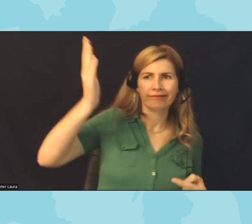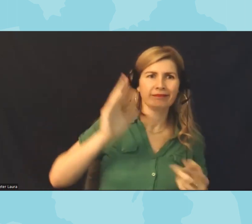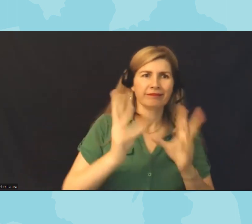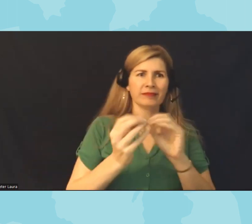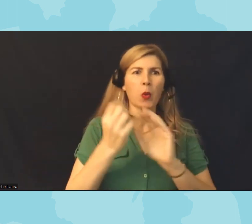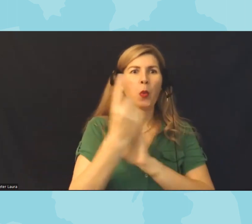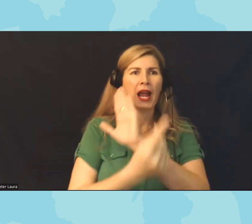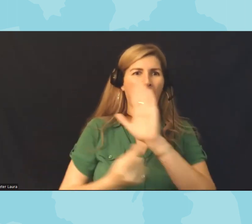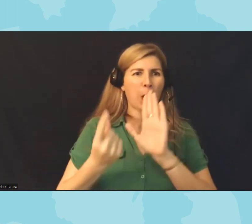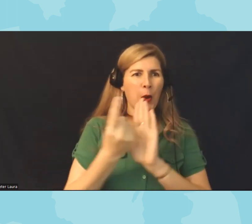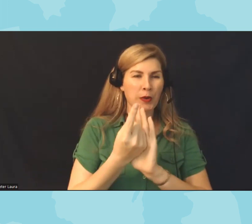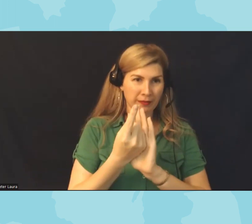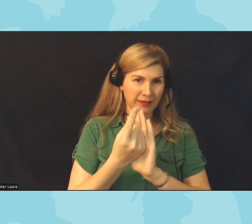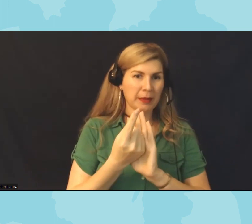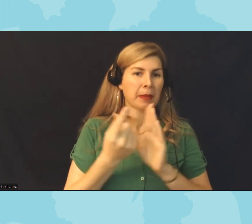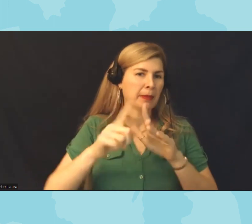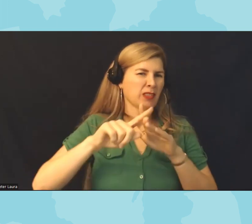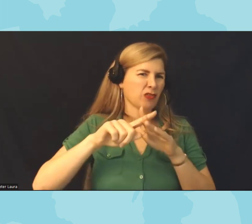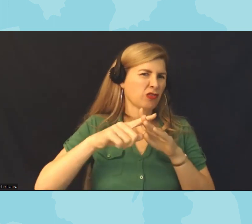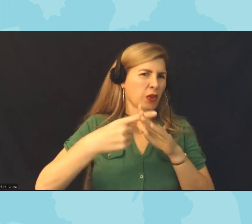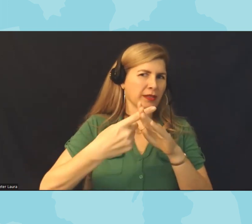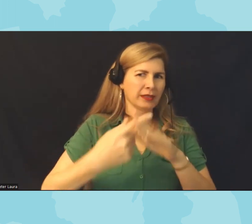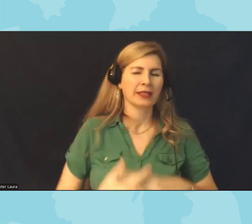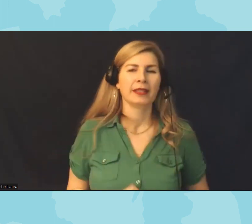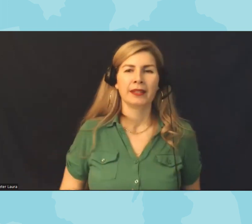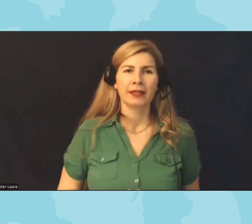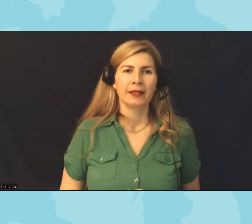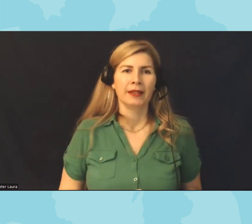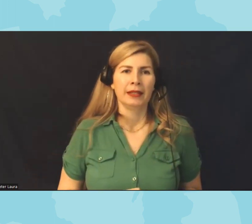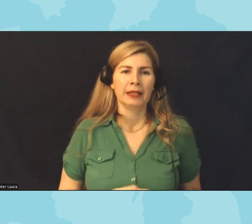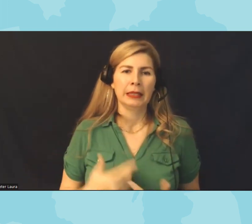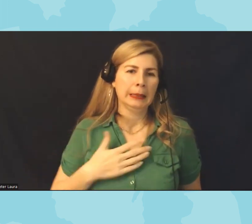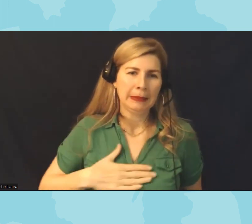started and folks can join us as we as we go uh and please continue to put your favorite band